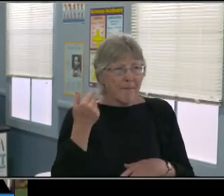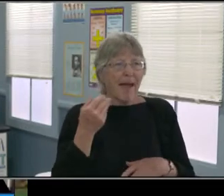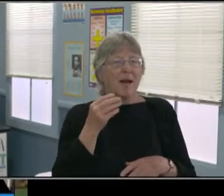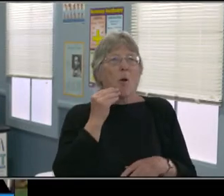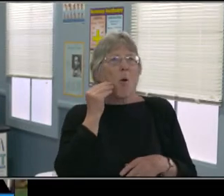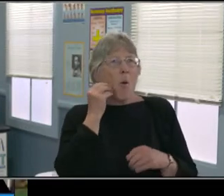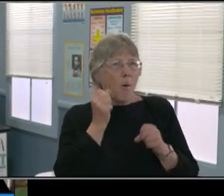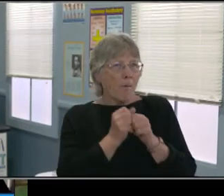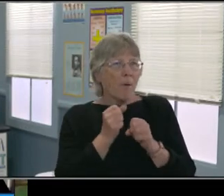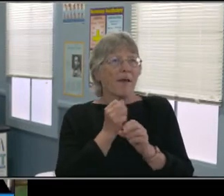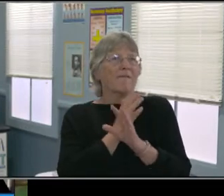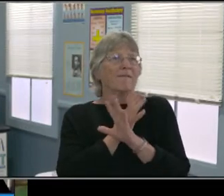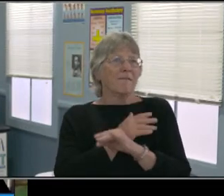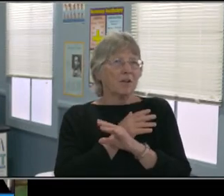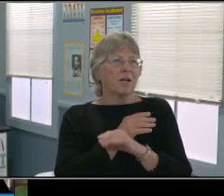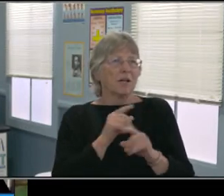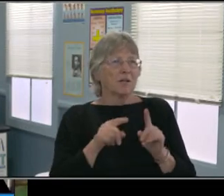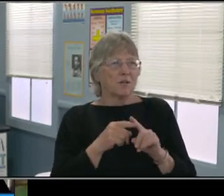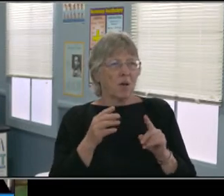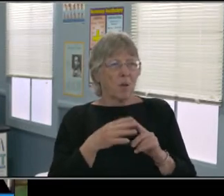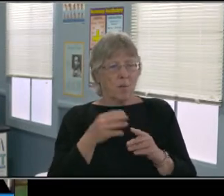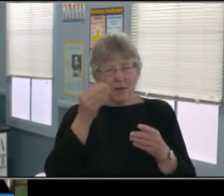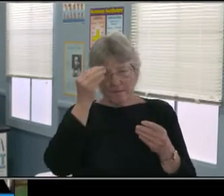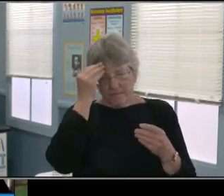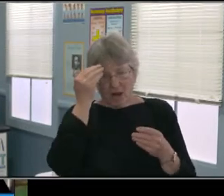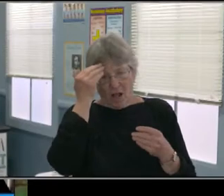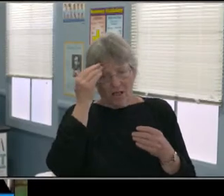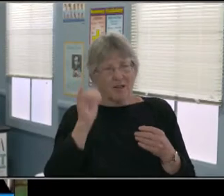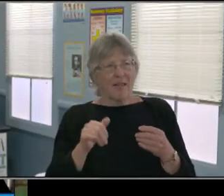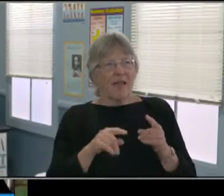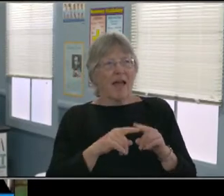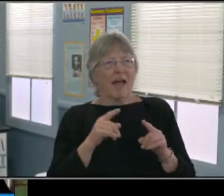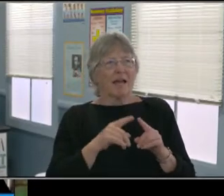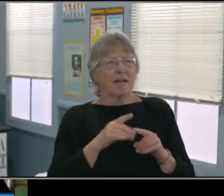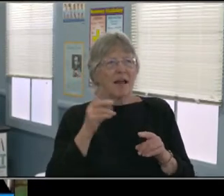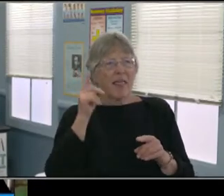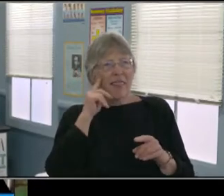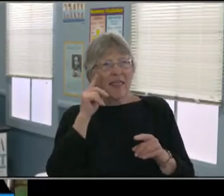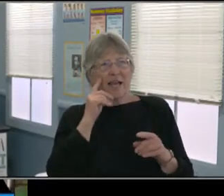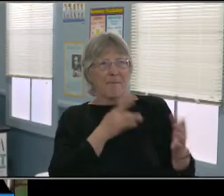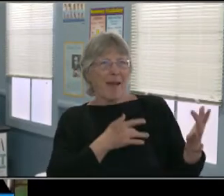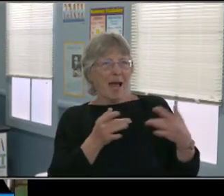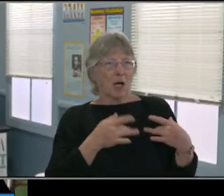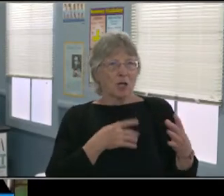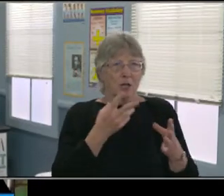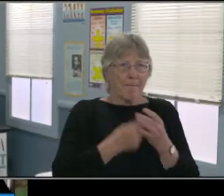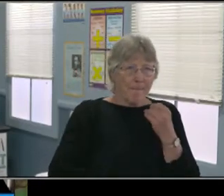There's gonna be a couple IEP workshops coming up with Long Beach Forward.